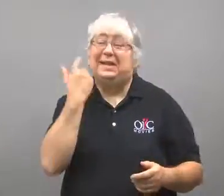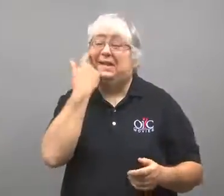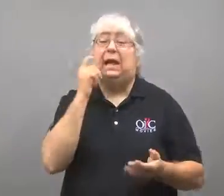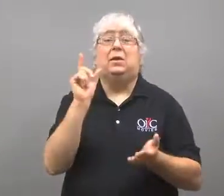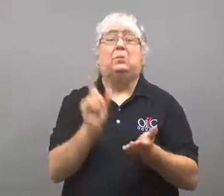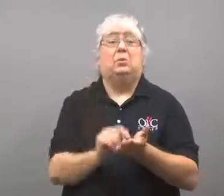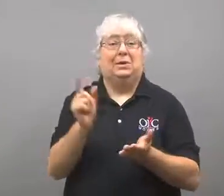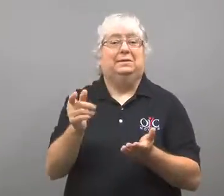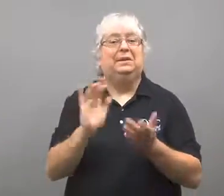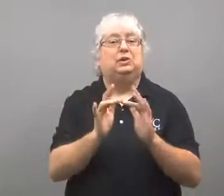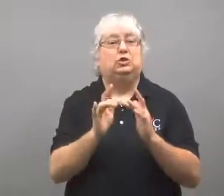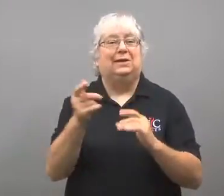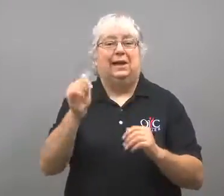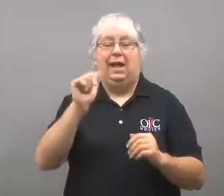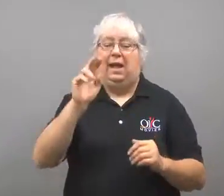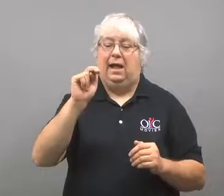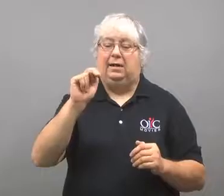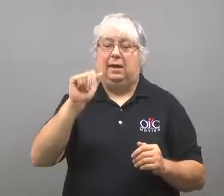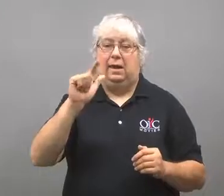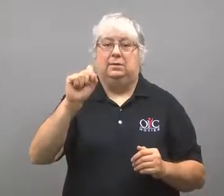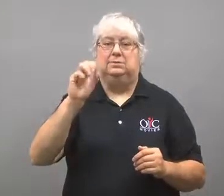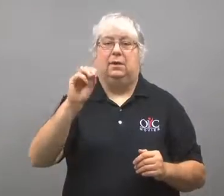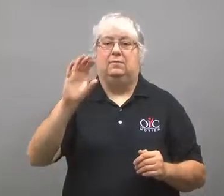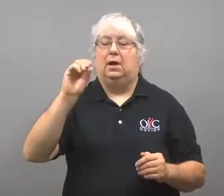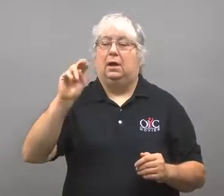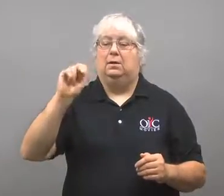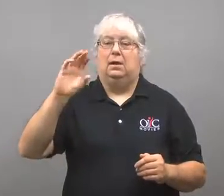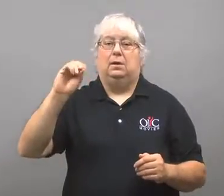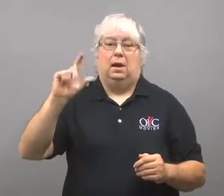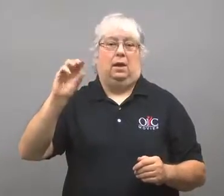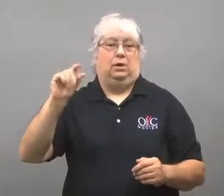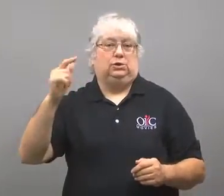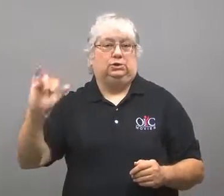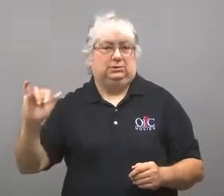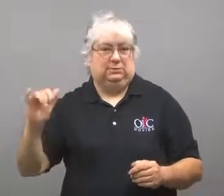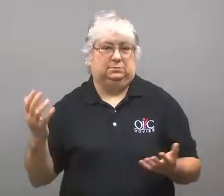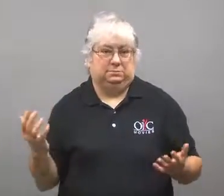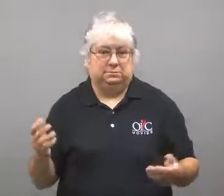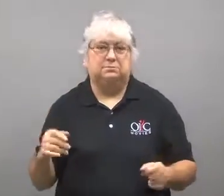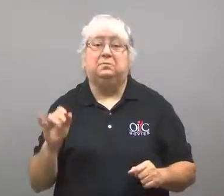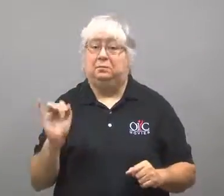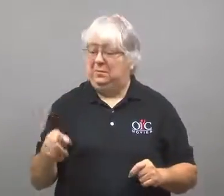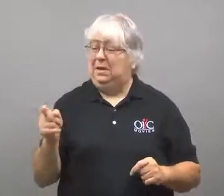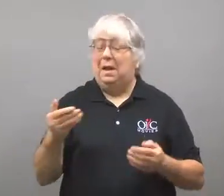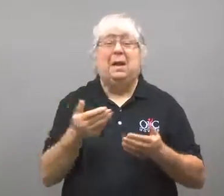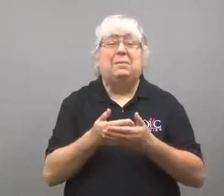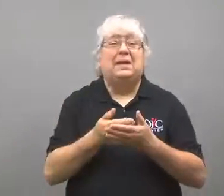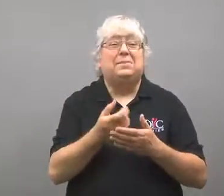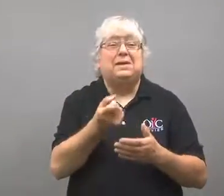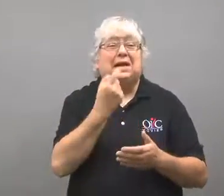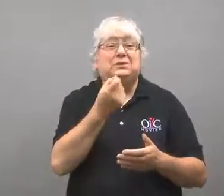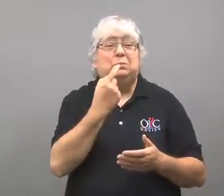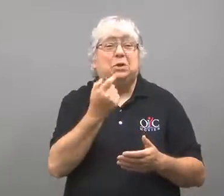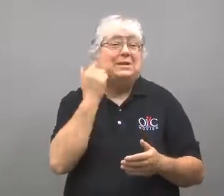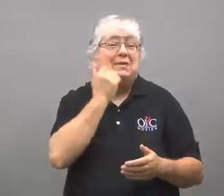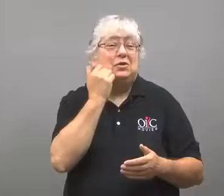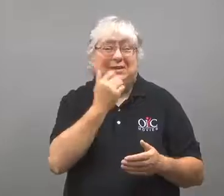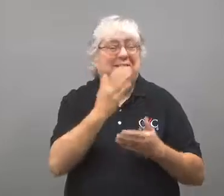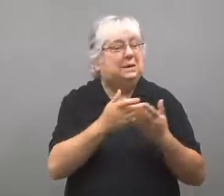The results were published online in the Annals of Oncology.